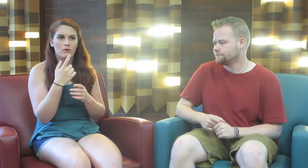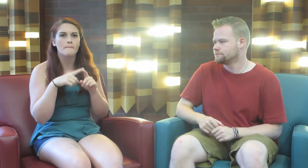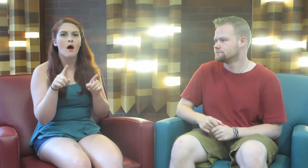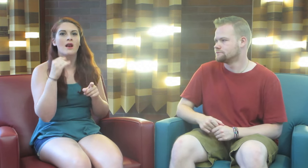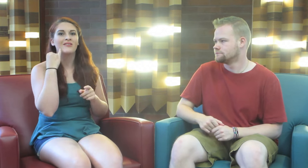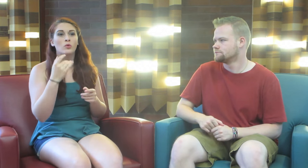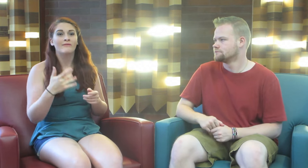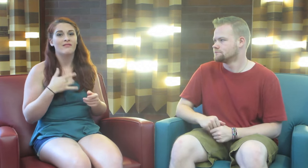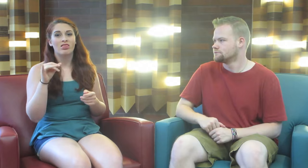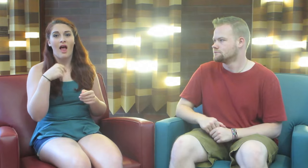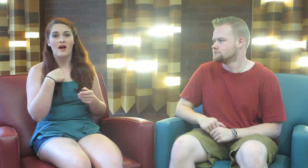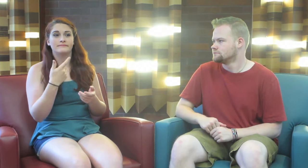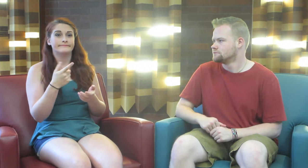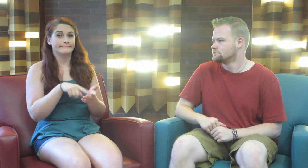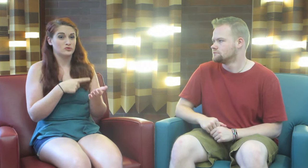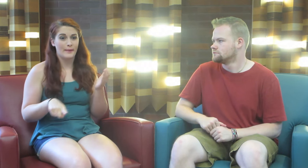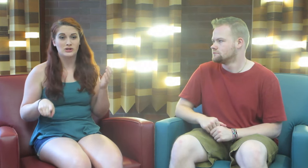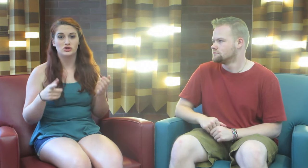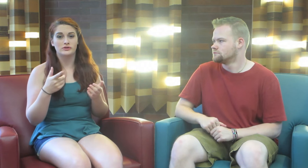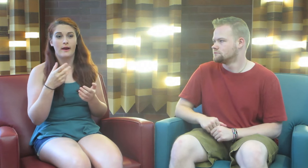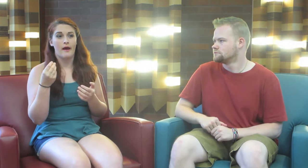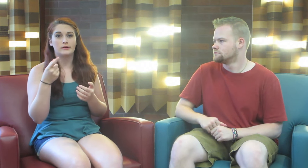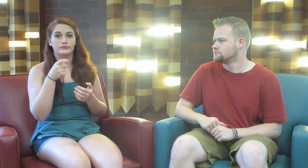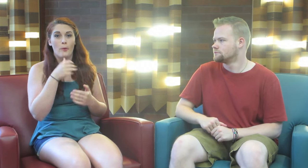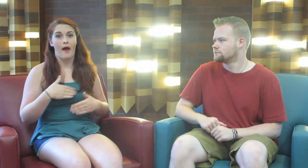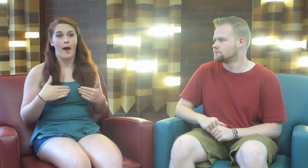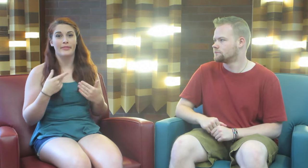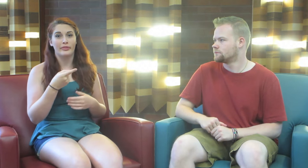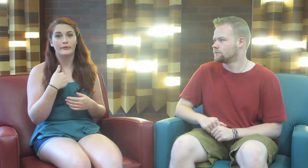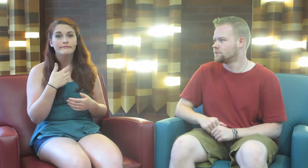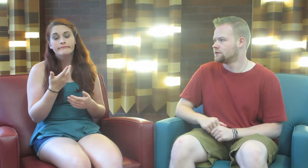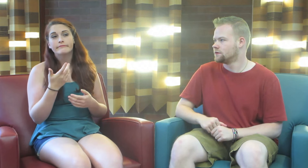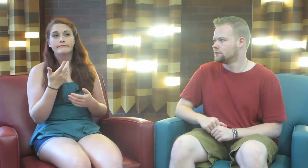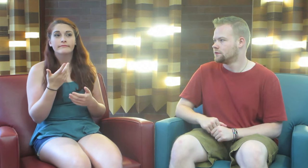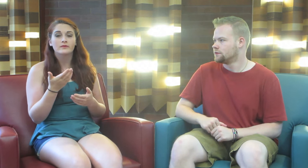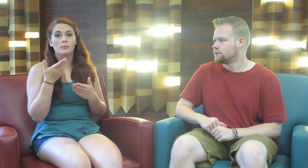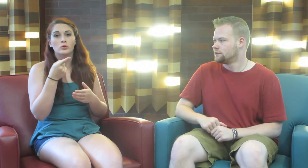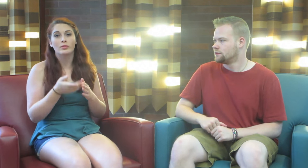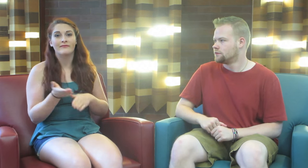But if you feel like there’s discrimination, and you’re not happy there, I recommend you leave.